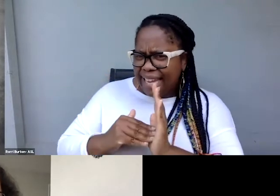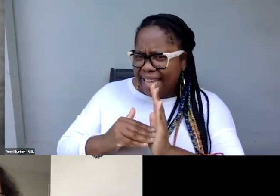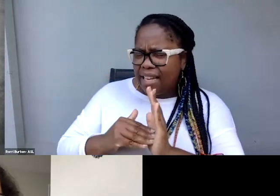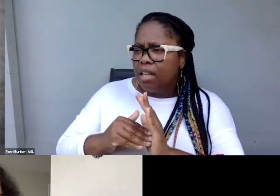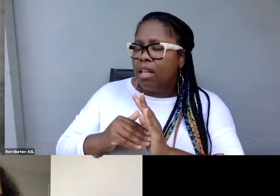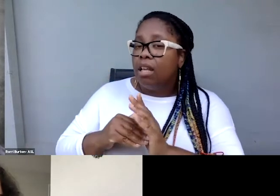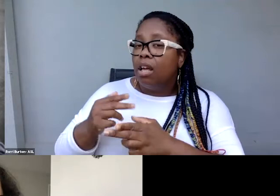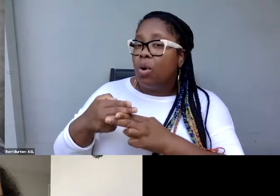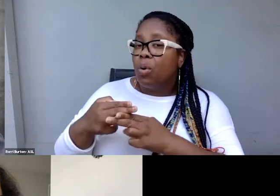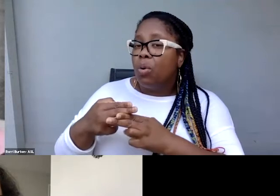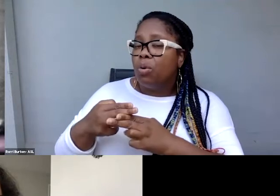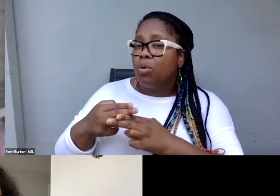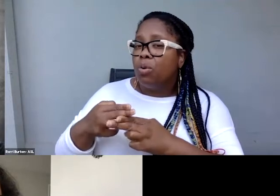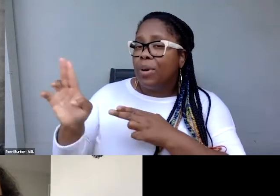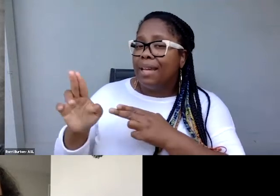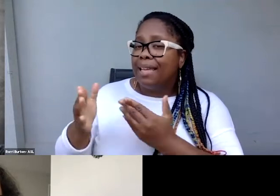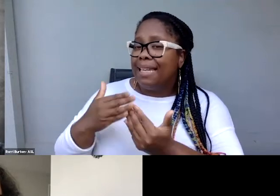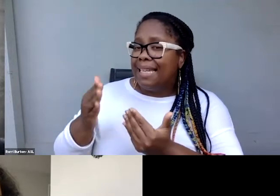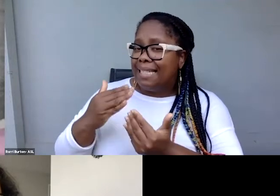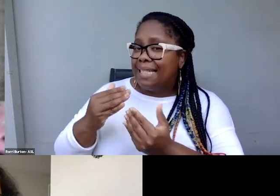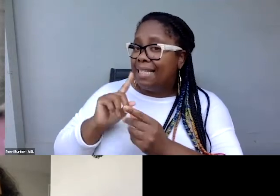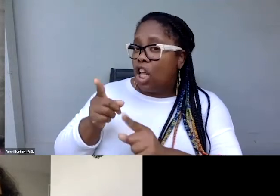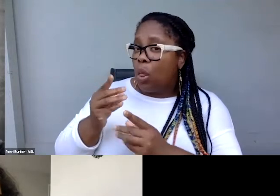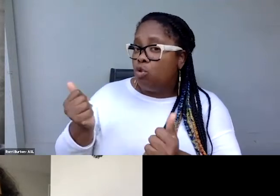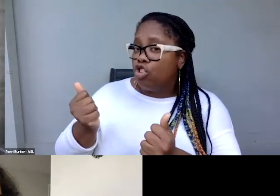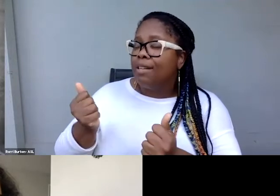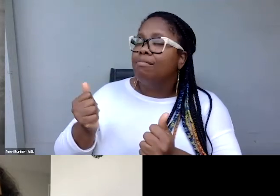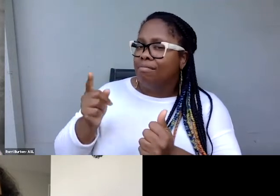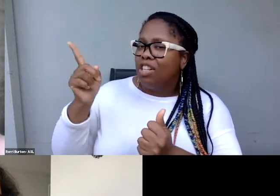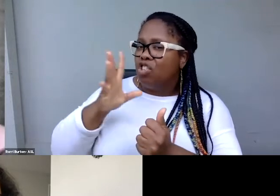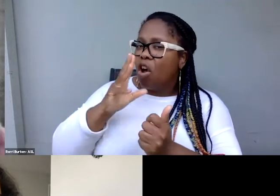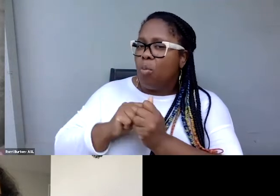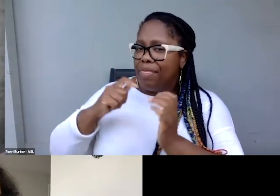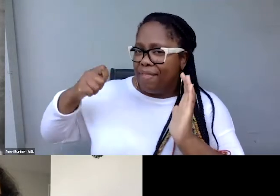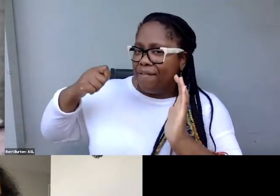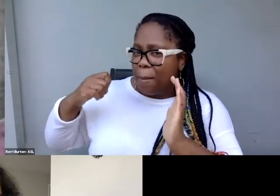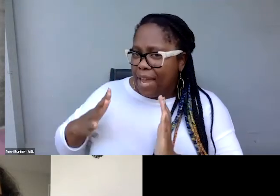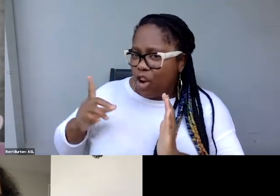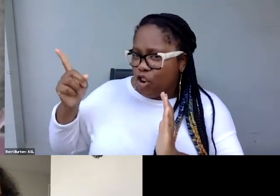I referred to was actually talking to the filmmaker and getting